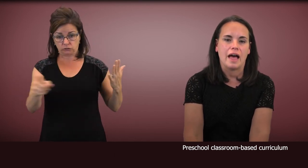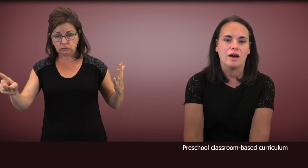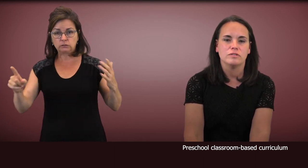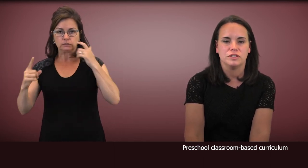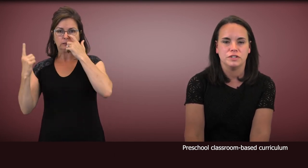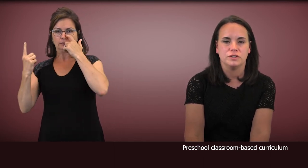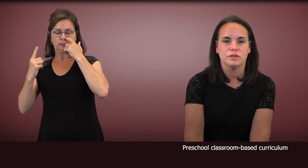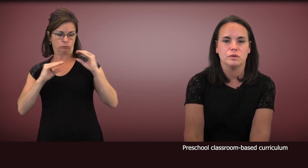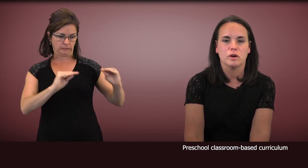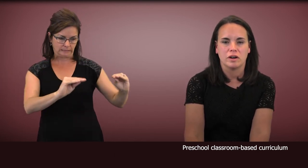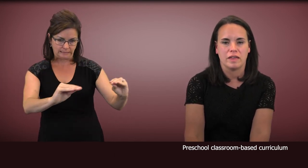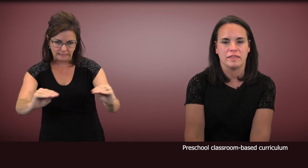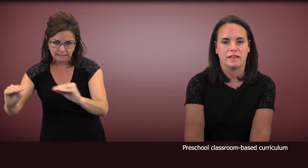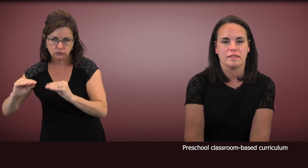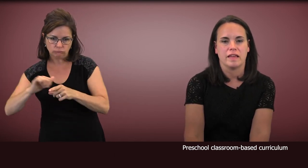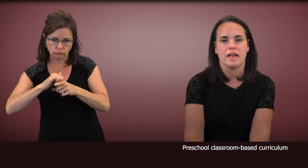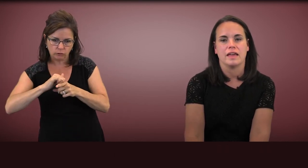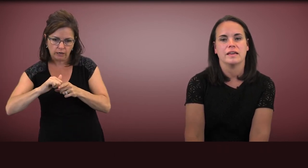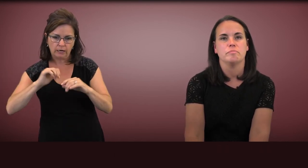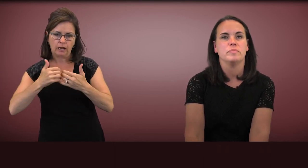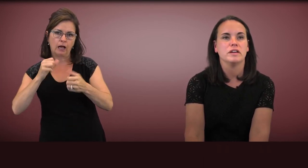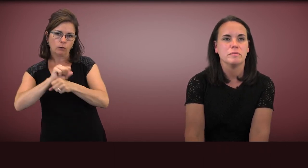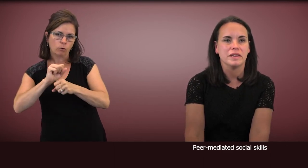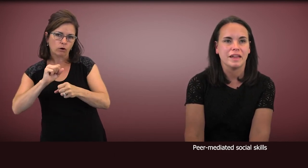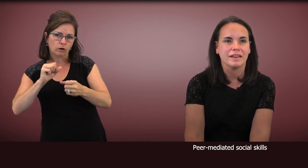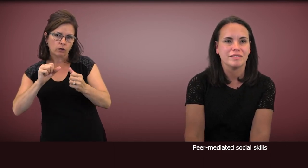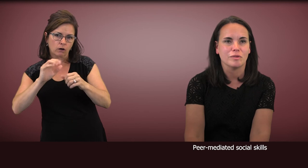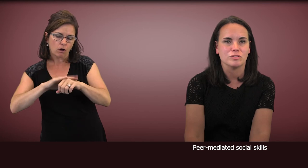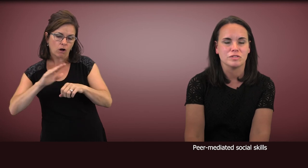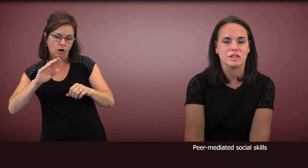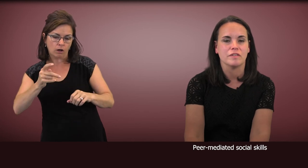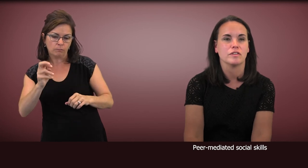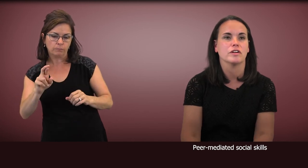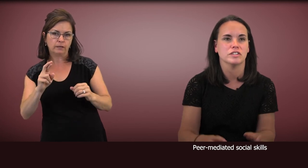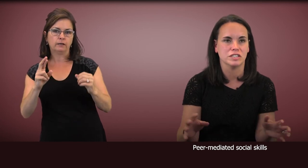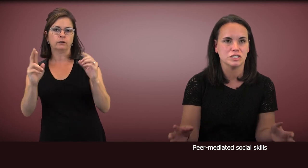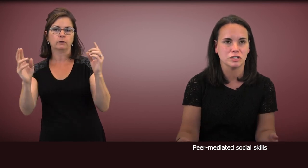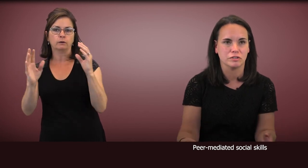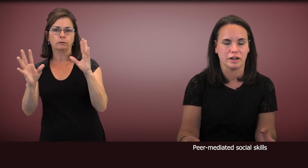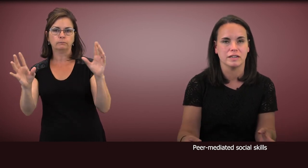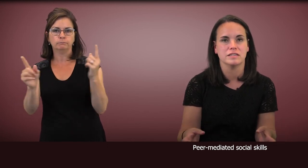how to work on things like peer mediated social skills, encouraging children